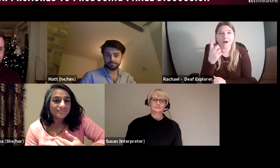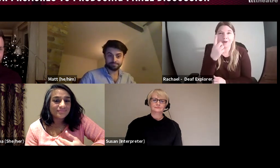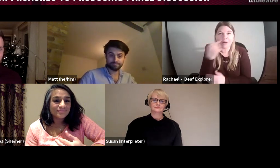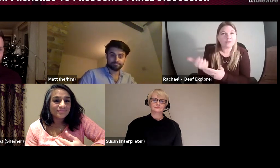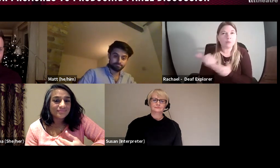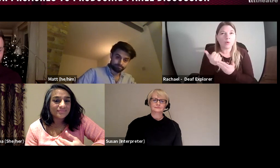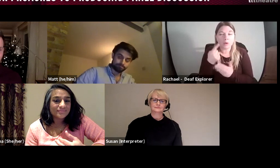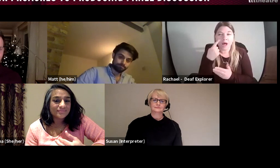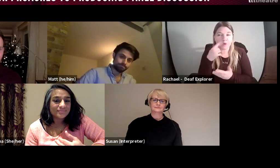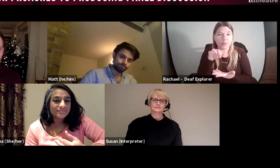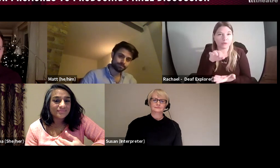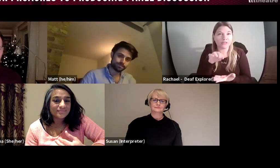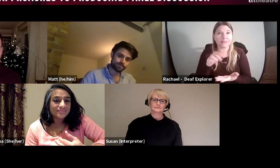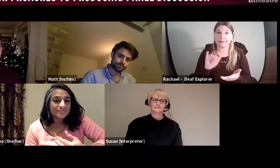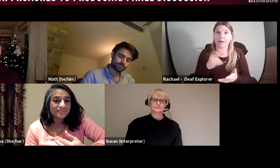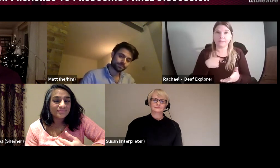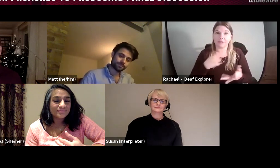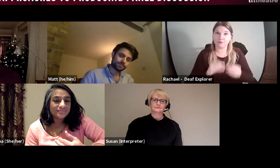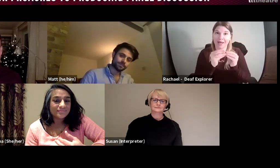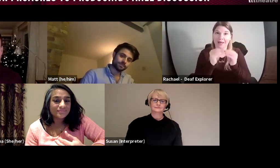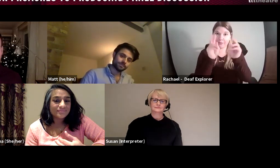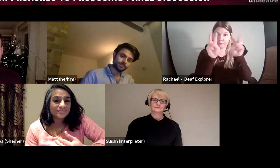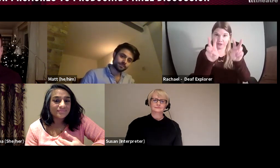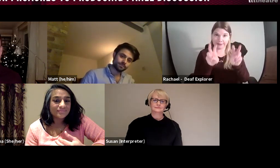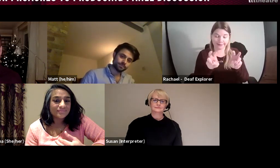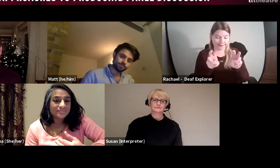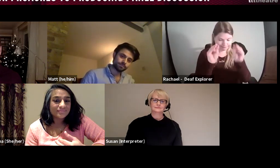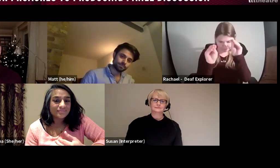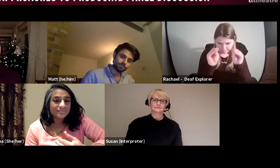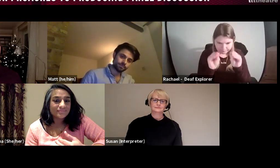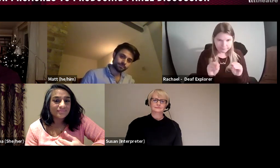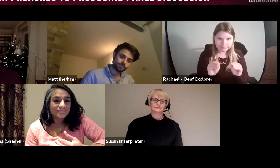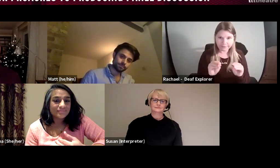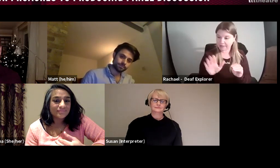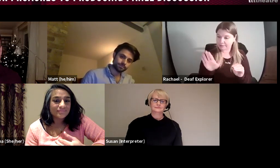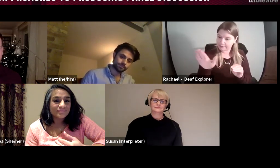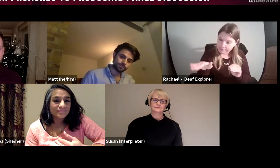maths, but maybe if you've got someone who can support you who can look at the budget for you,